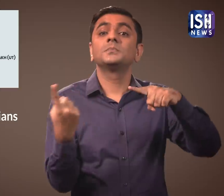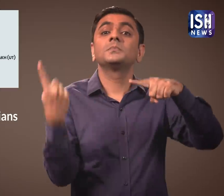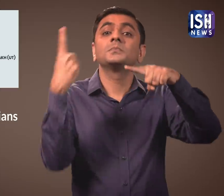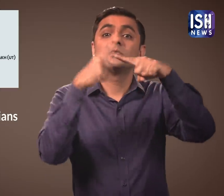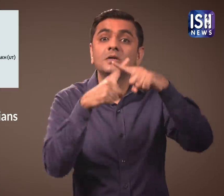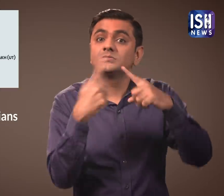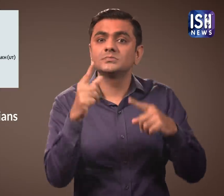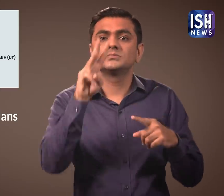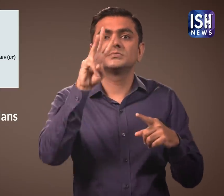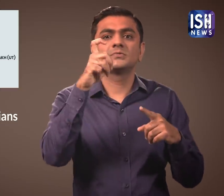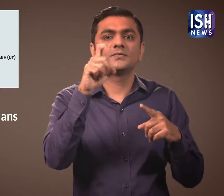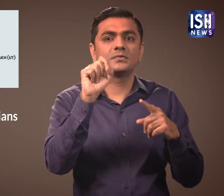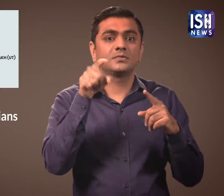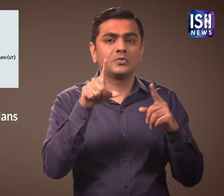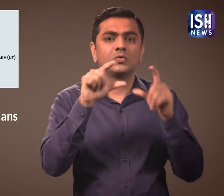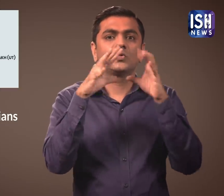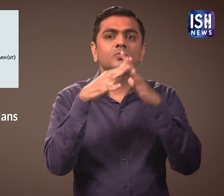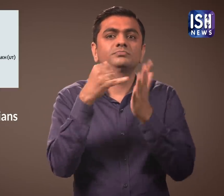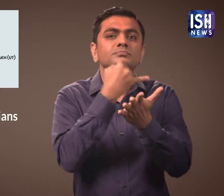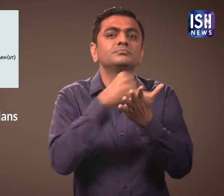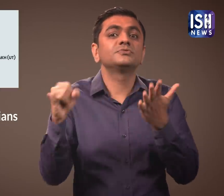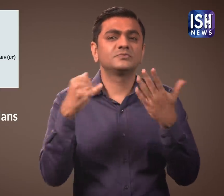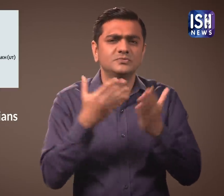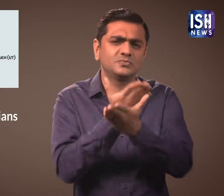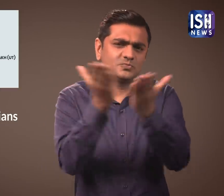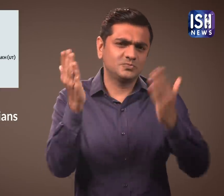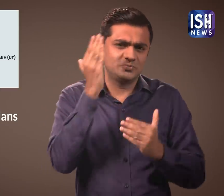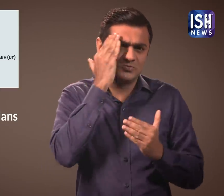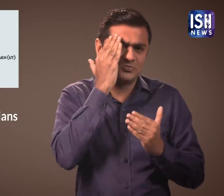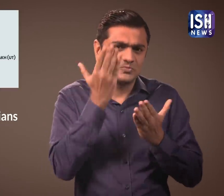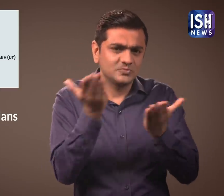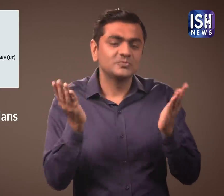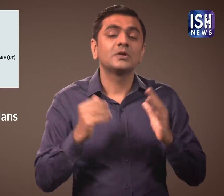and revoked Article 370. You all are aware about this.